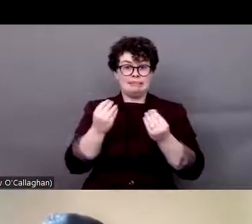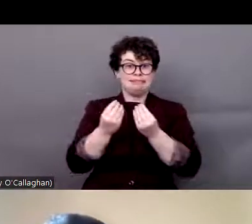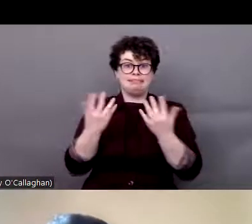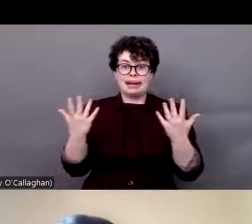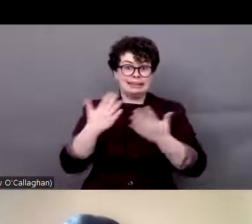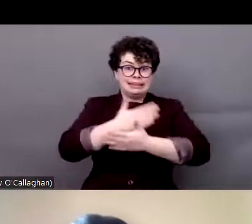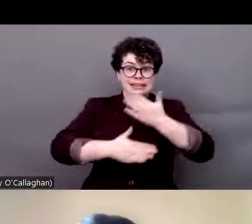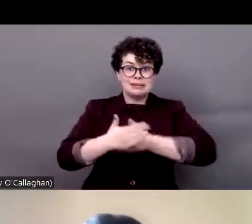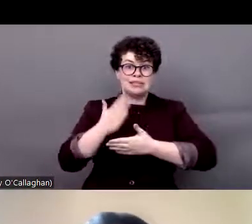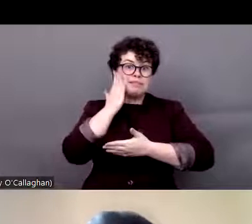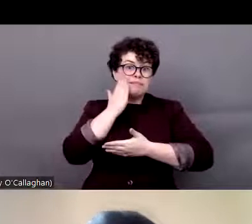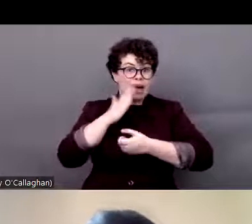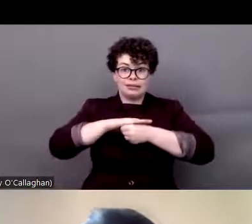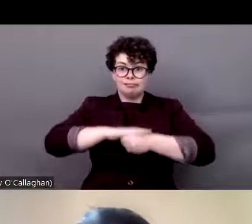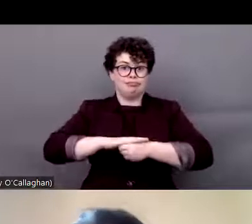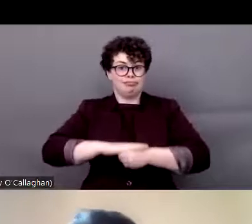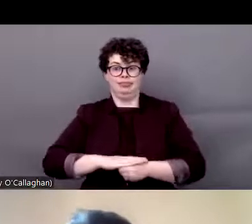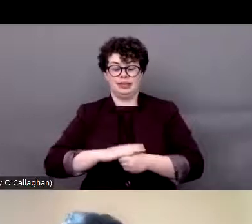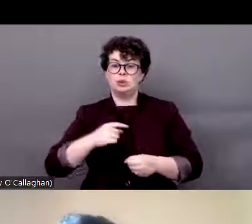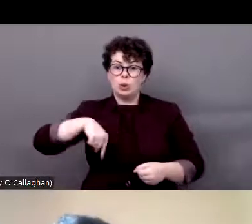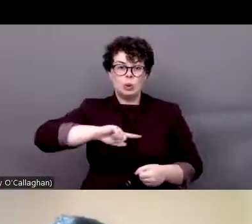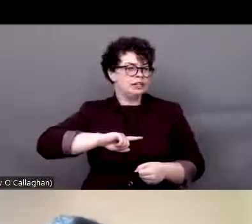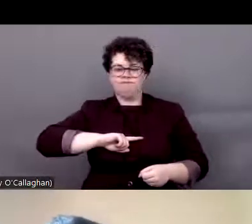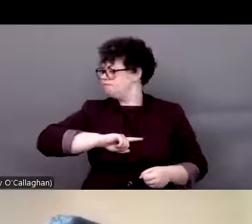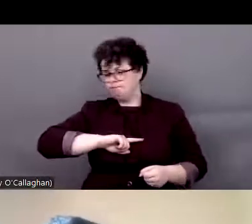persons with disabilities. We fight for these inequalities